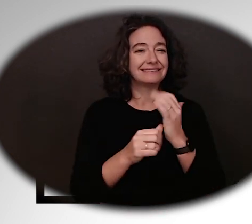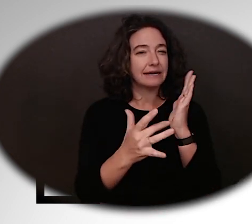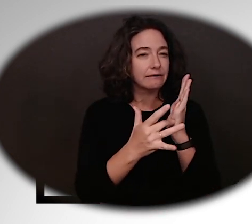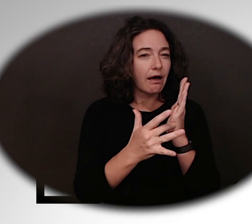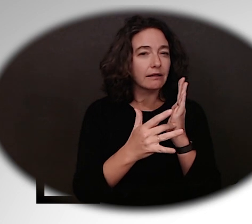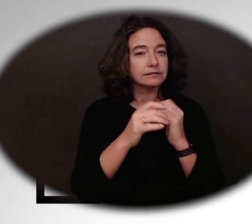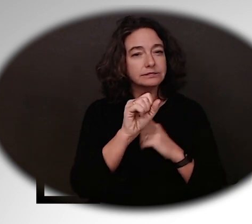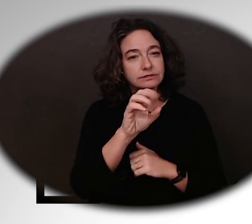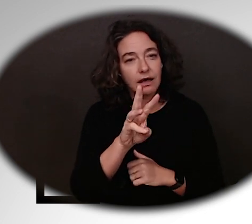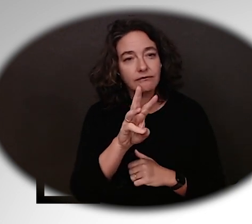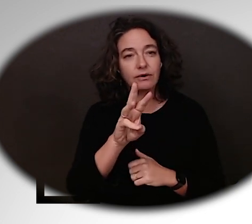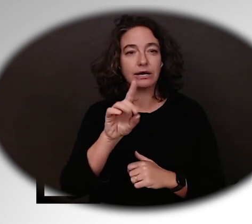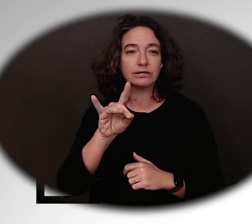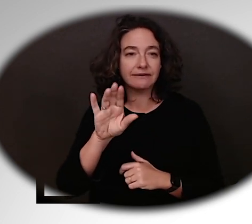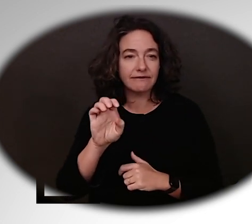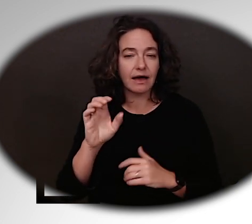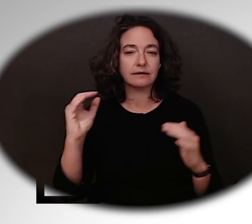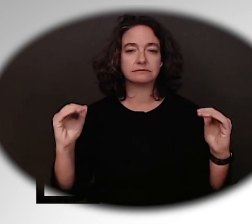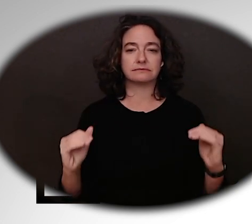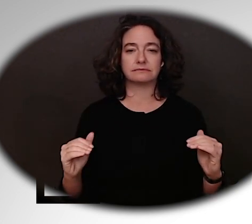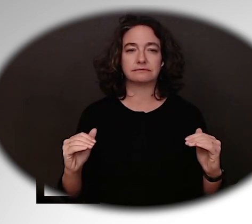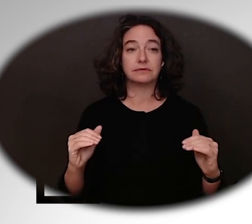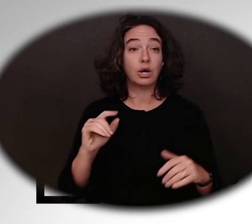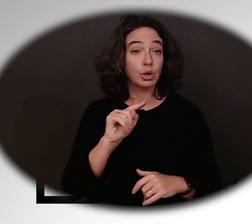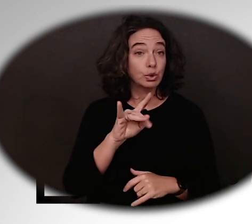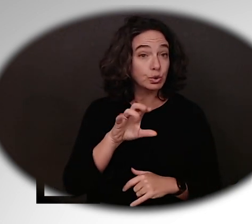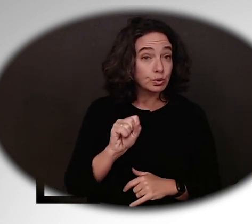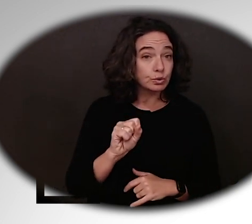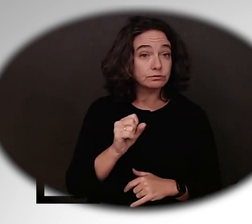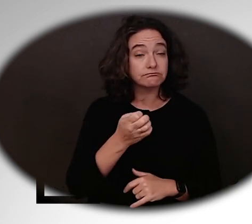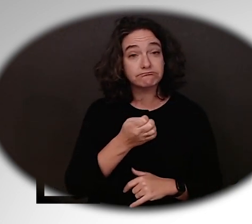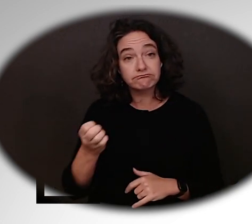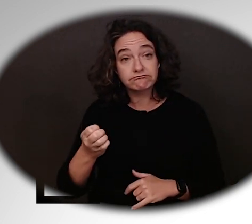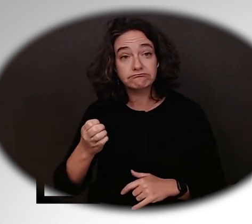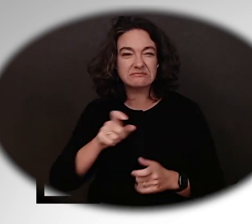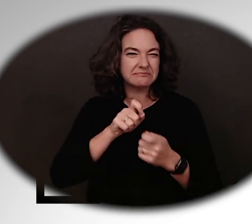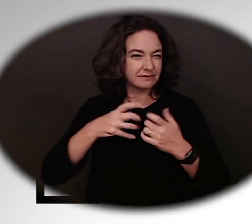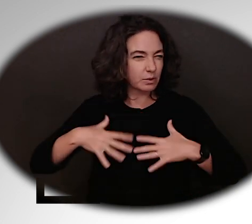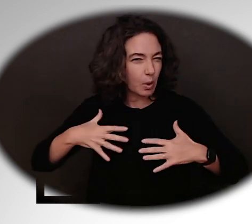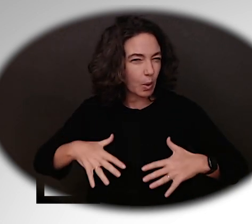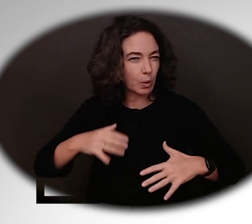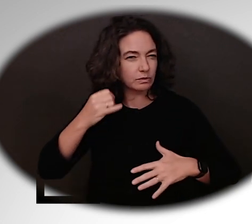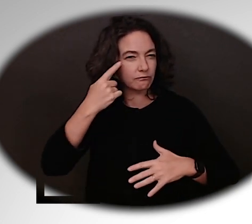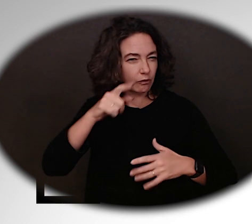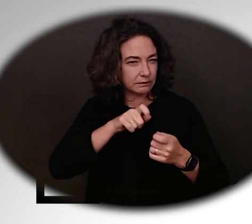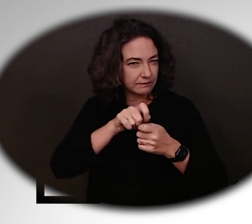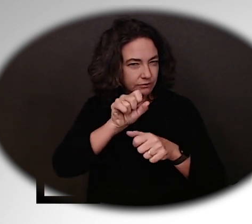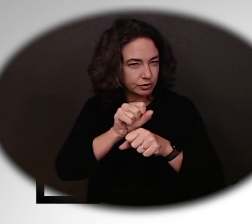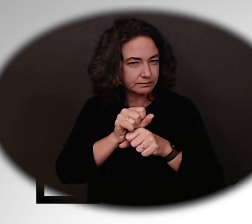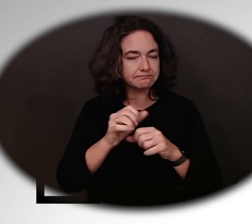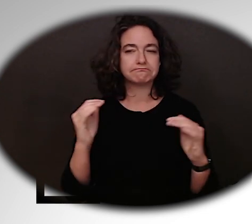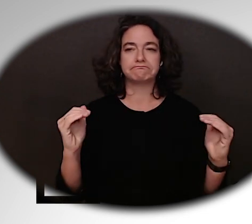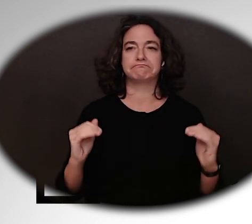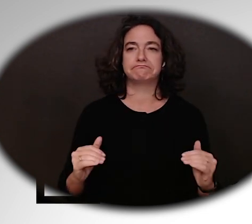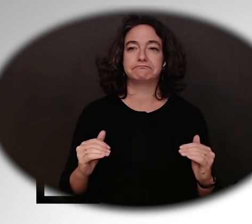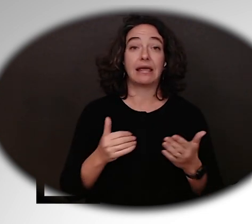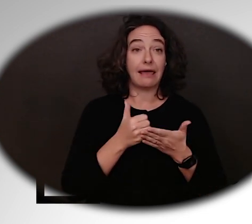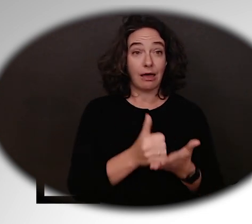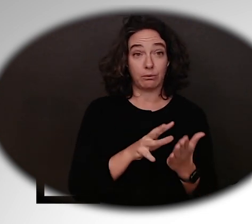tools, equipment, and uniforms for participation in training or on a job. Jobs seeking skills.